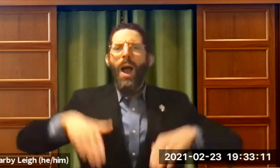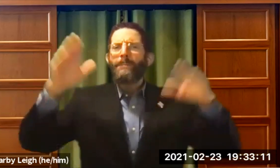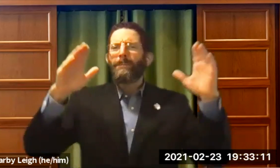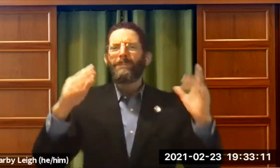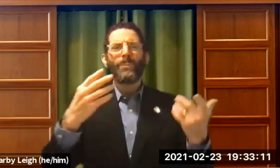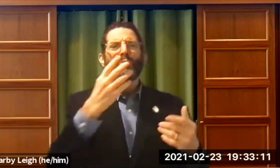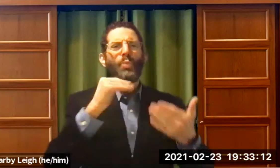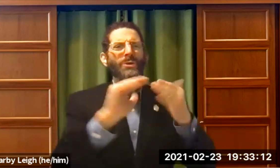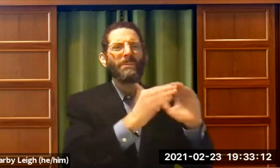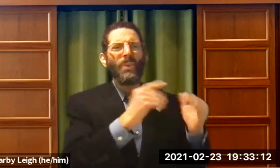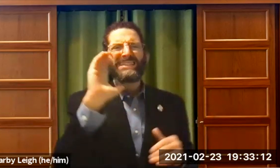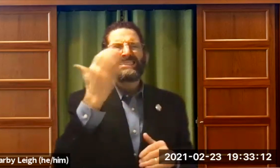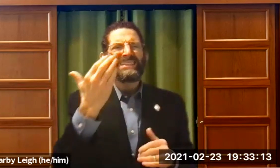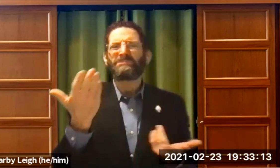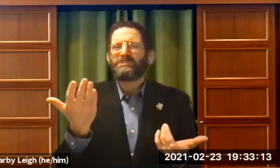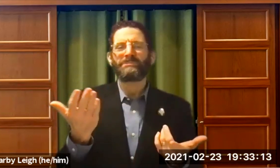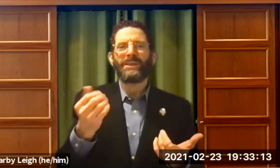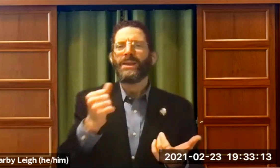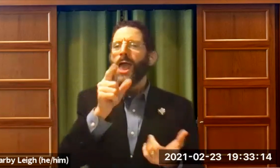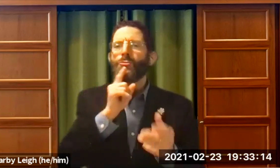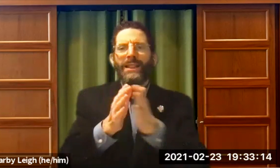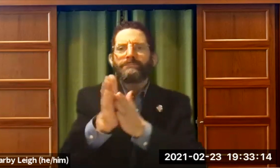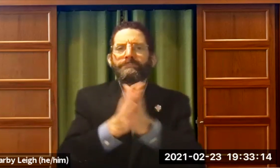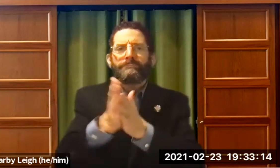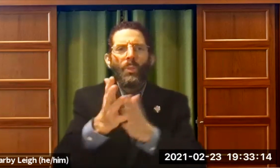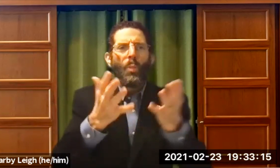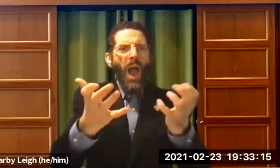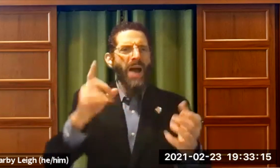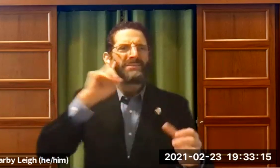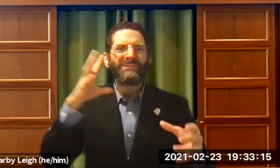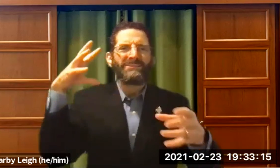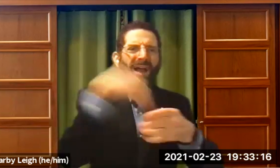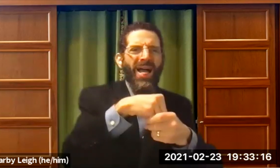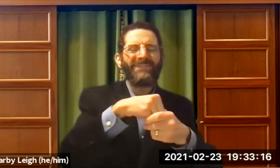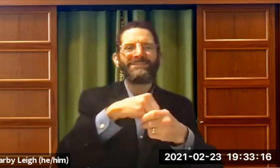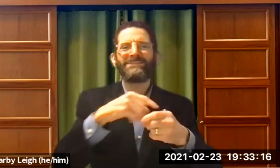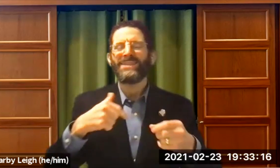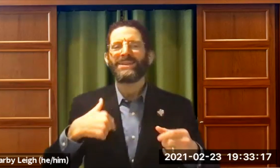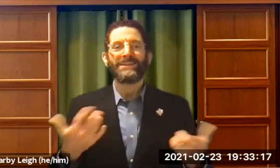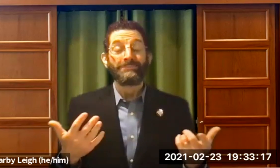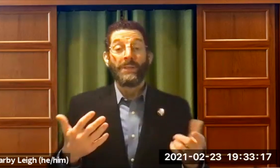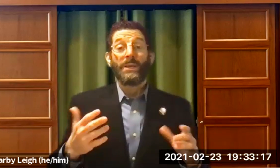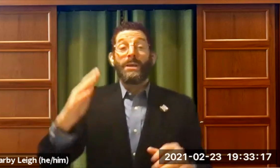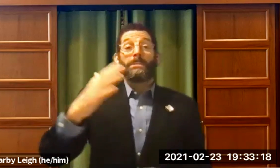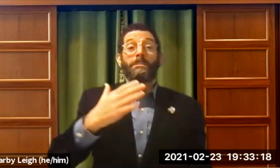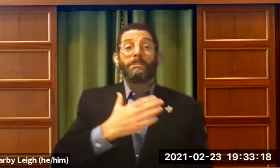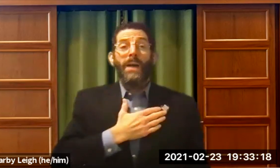to the same old story of growing up in a Jewish community. I did not feel motivated. I felt like I didn't fit in